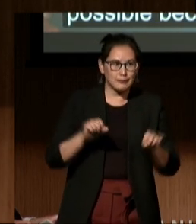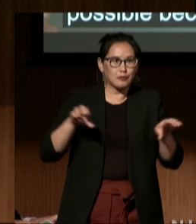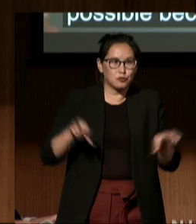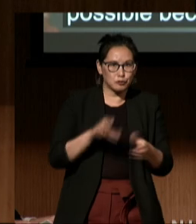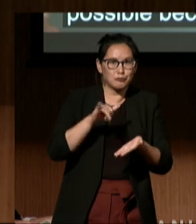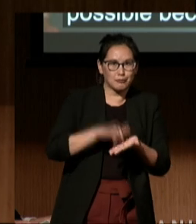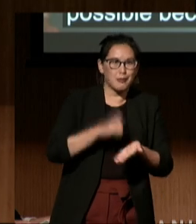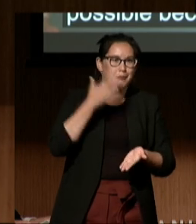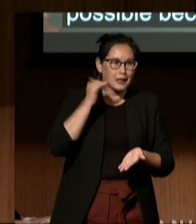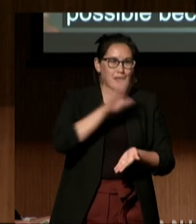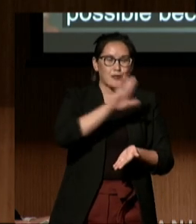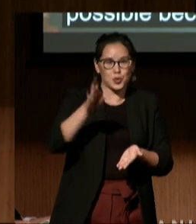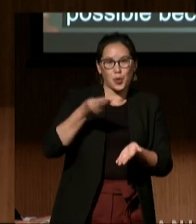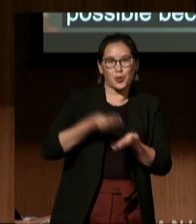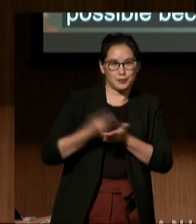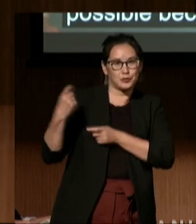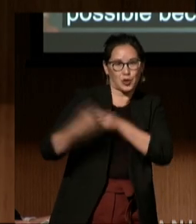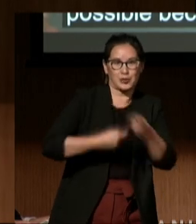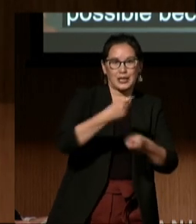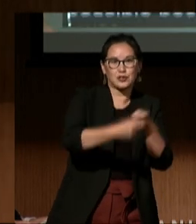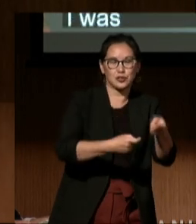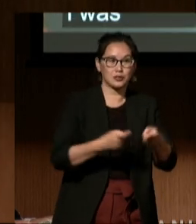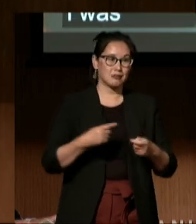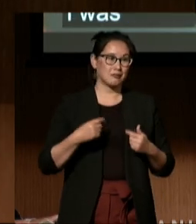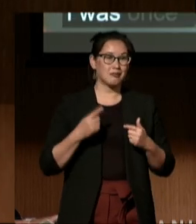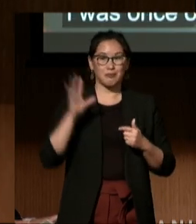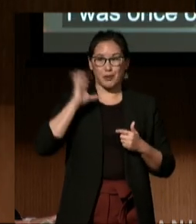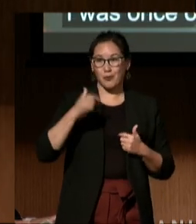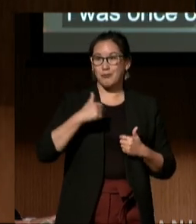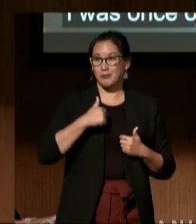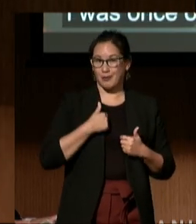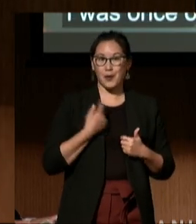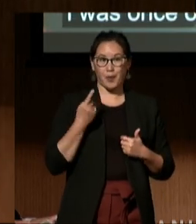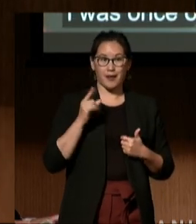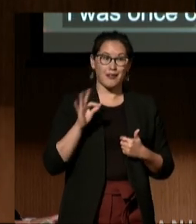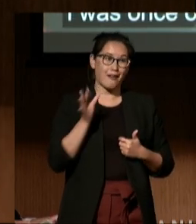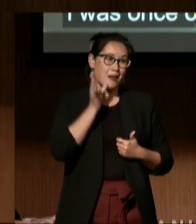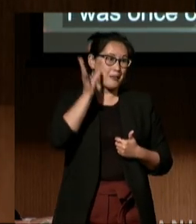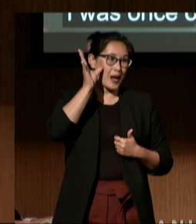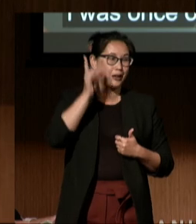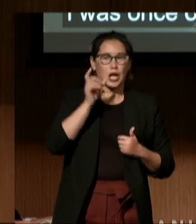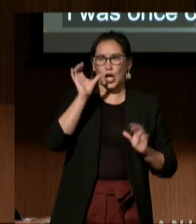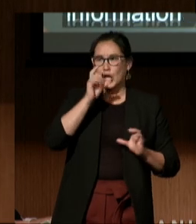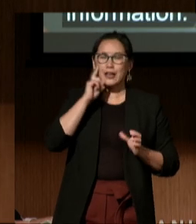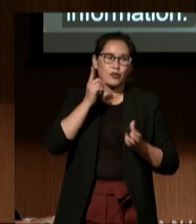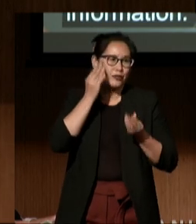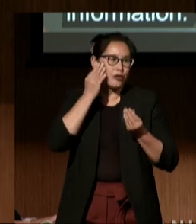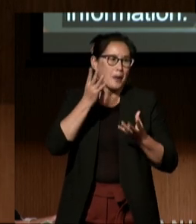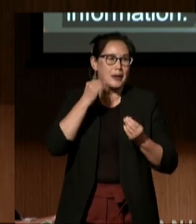I was once one of those parents seeking this information. I found myself searching for advocacy support